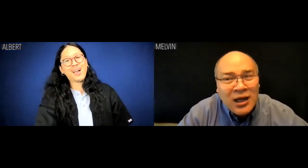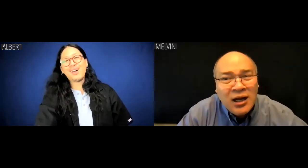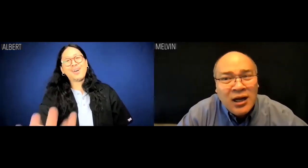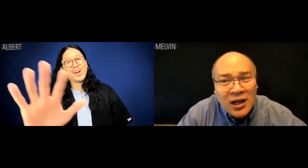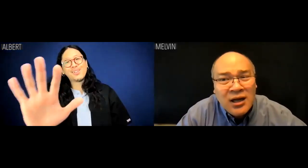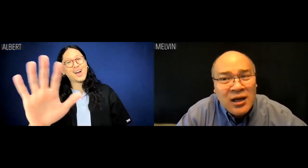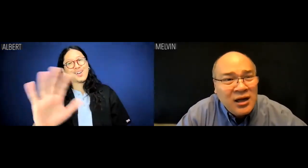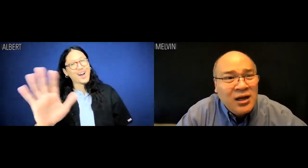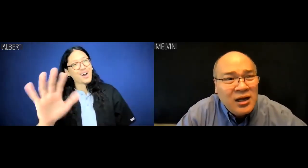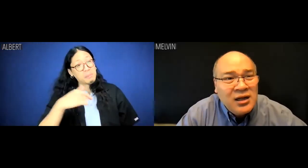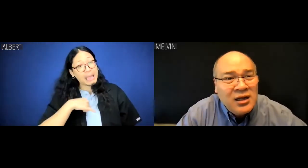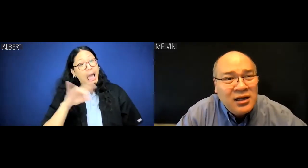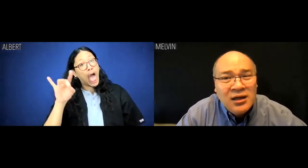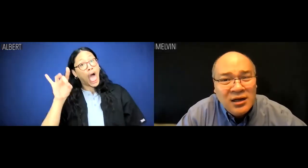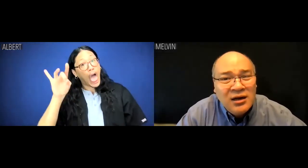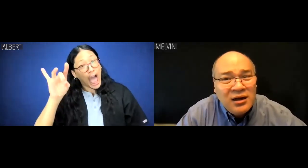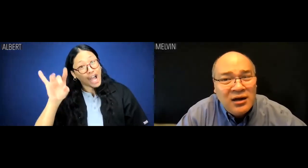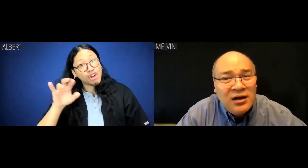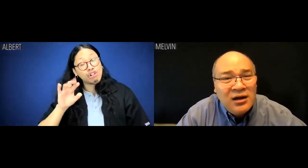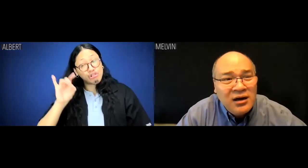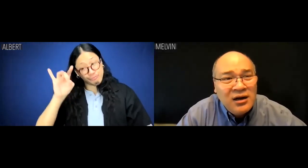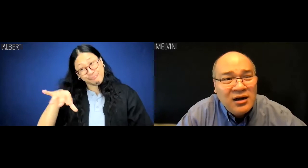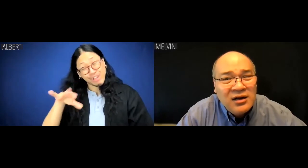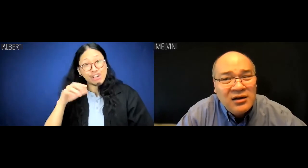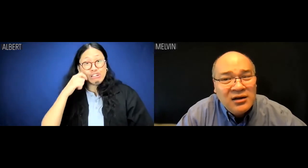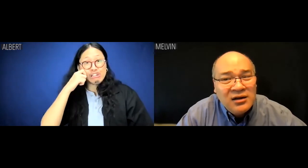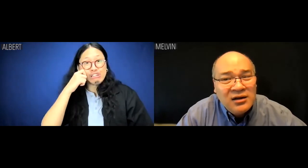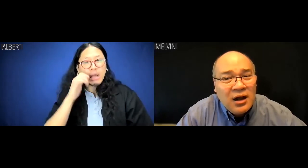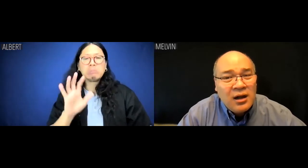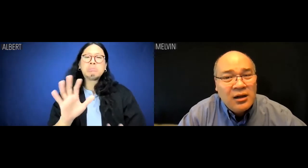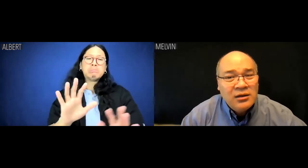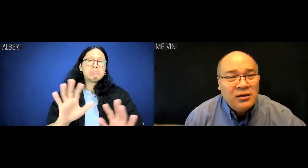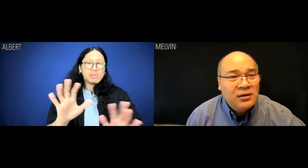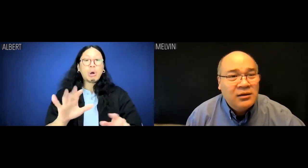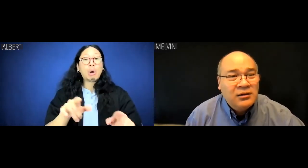Albert: I'm not idly bringing up race so much as